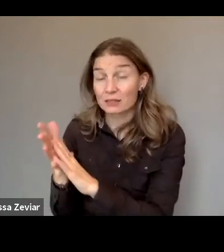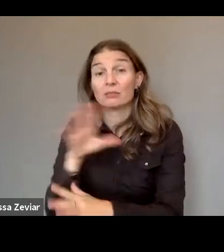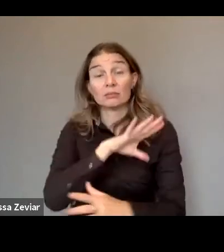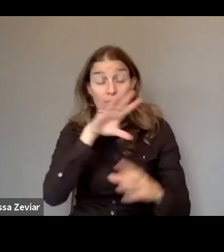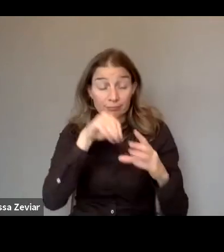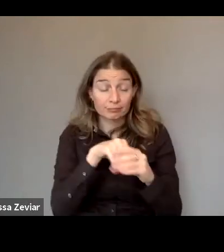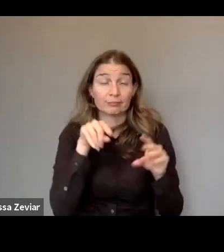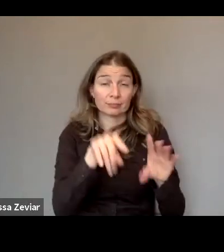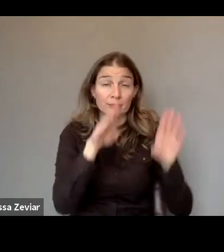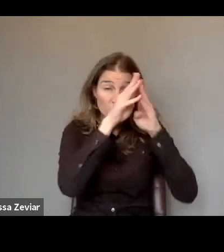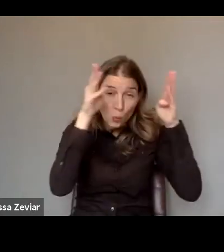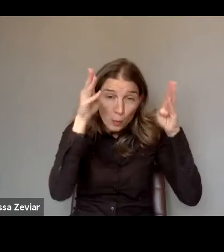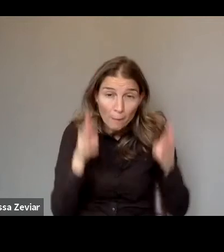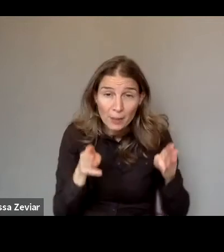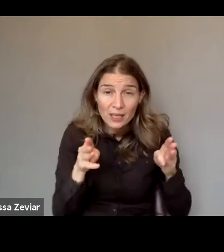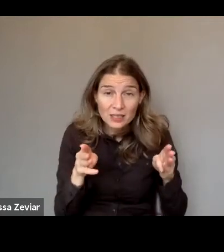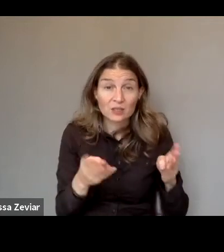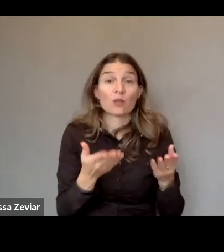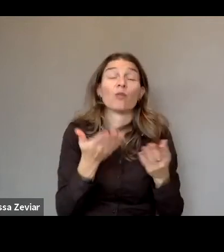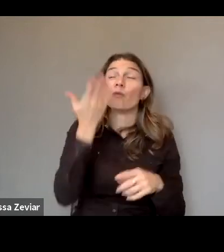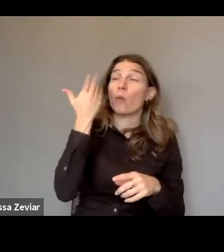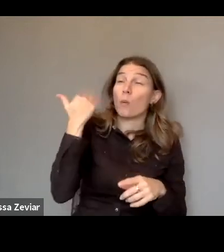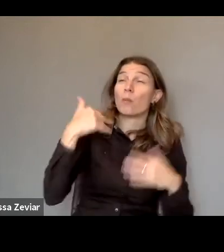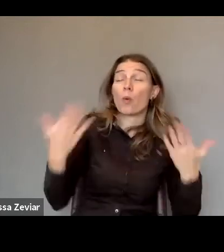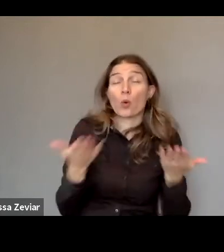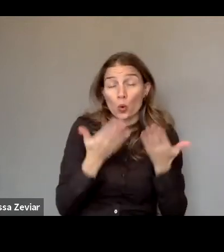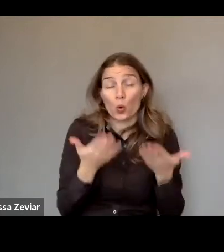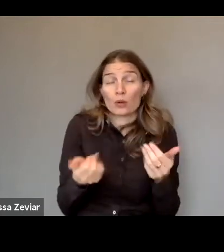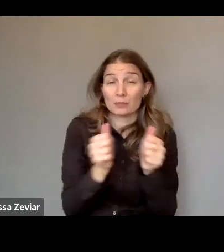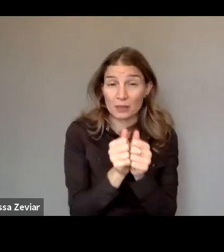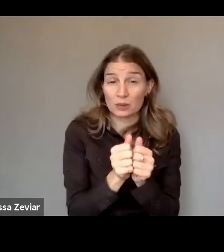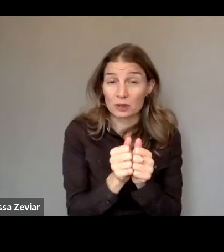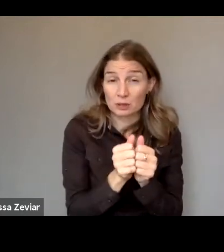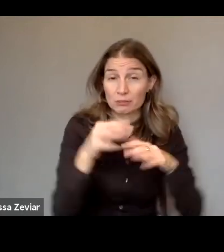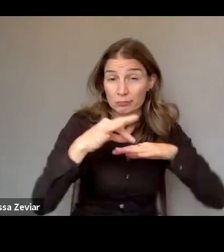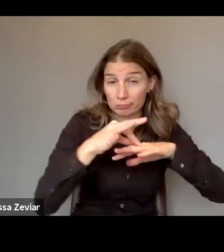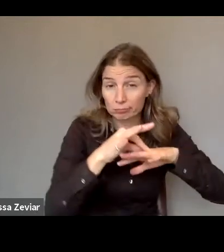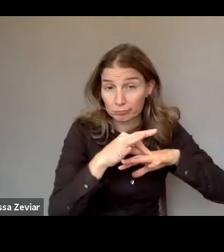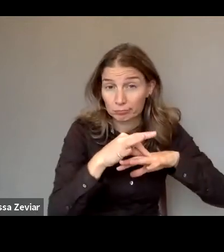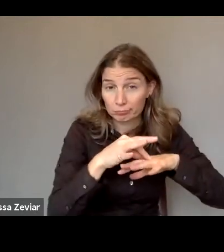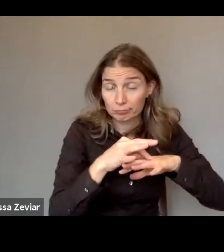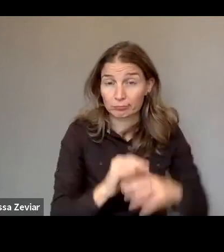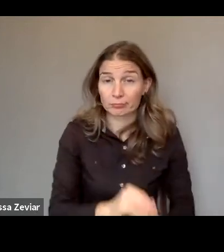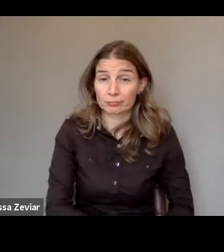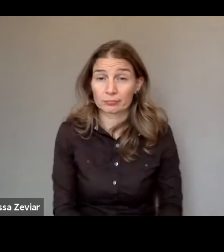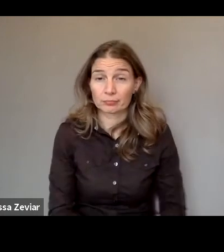between former or current spouses or partners whether or not the perpetrator shares or has shared